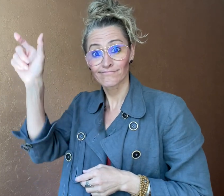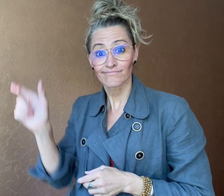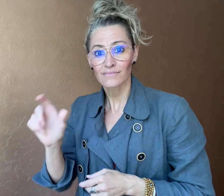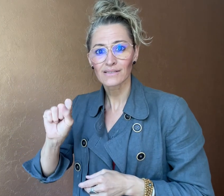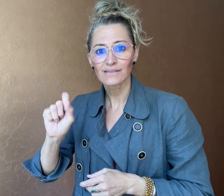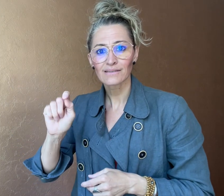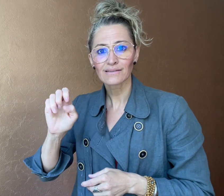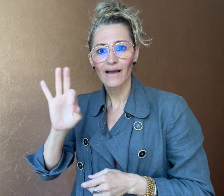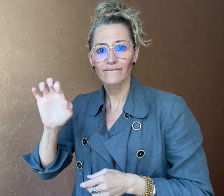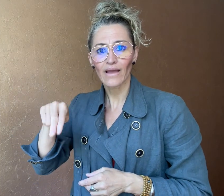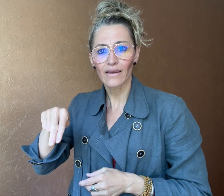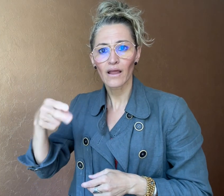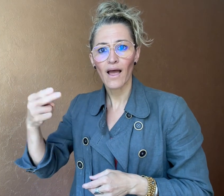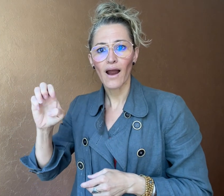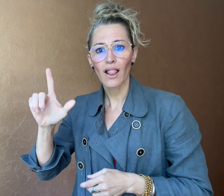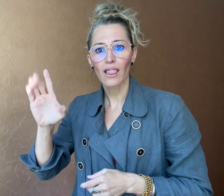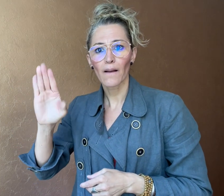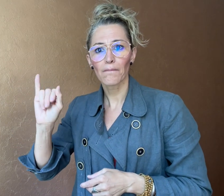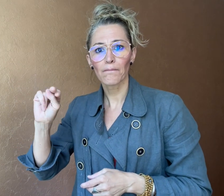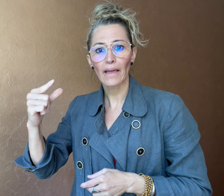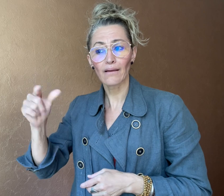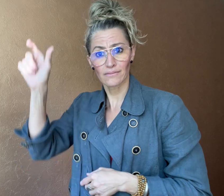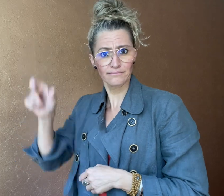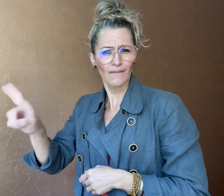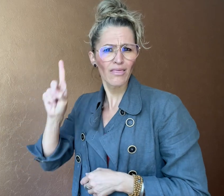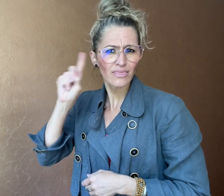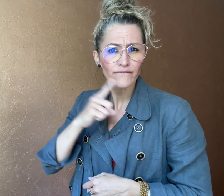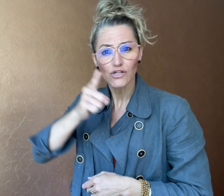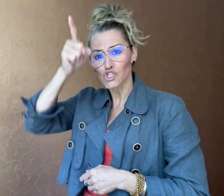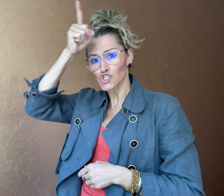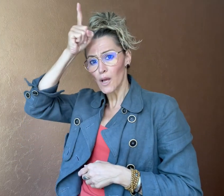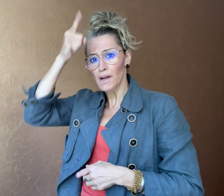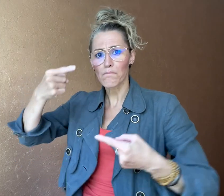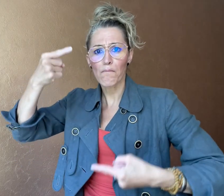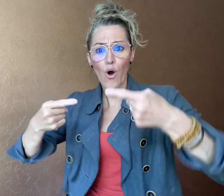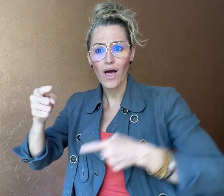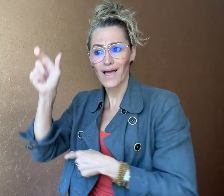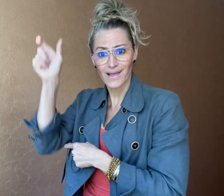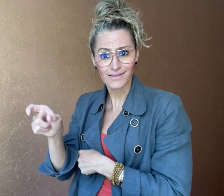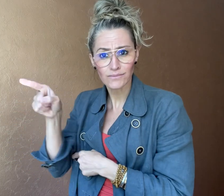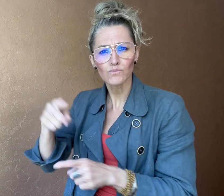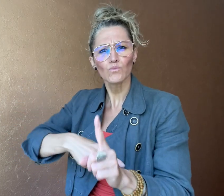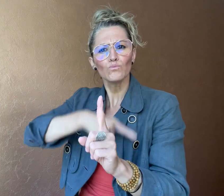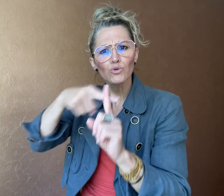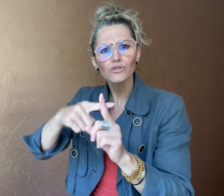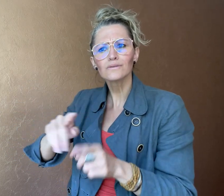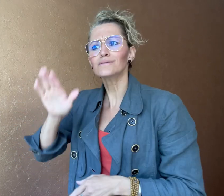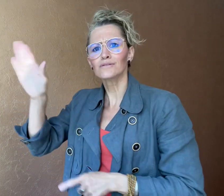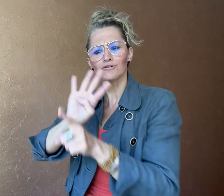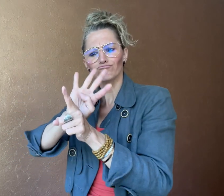Steffen Helbing, a Deaf German politician, and his